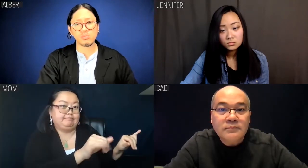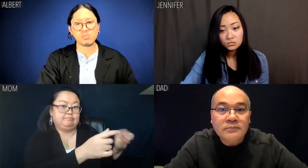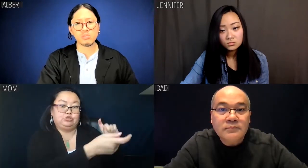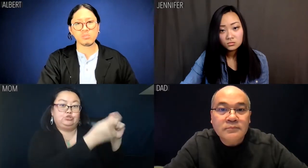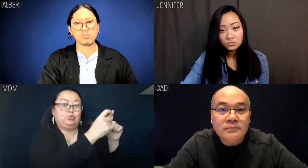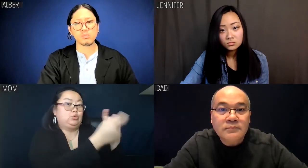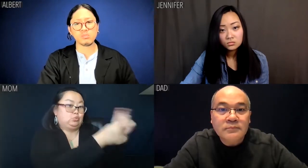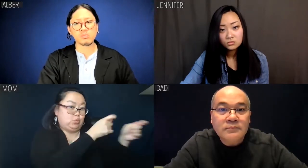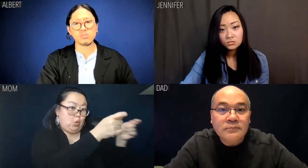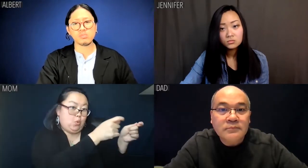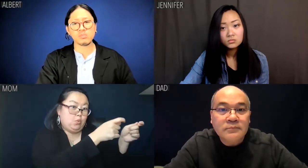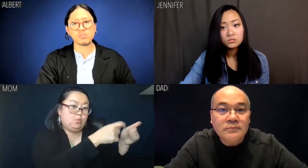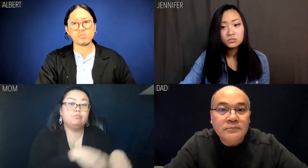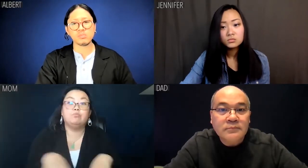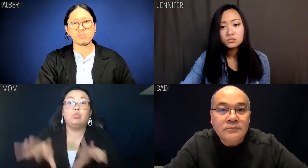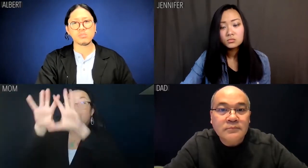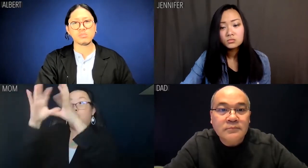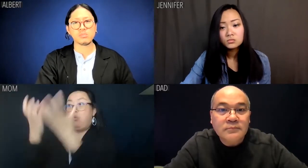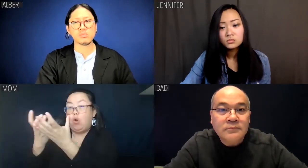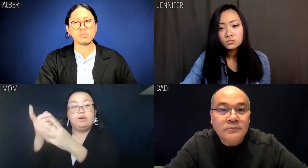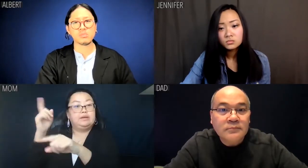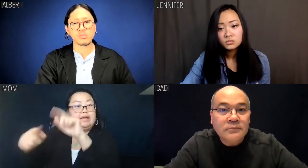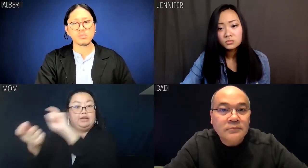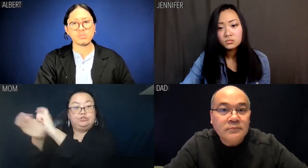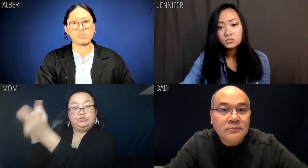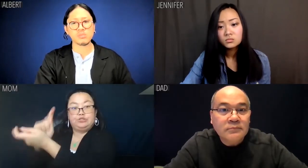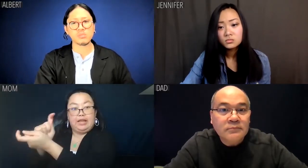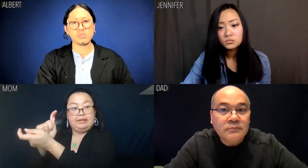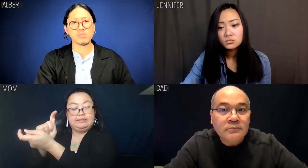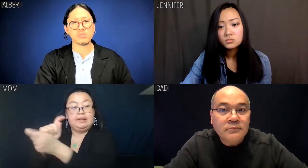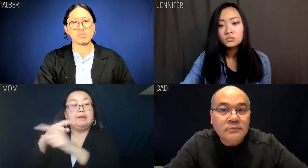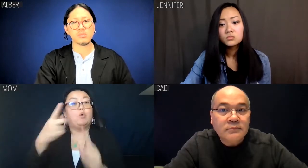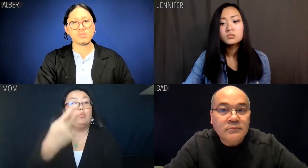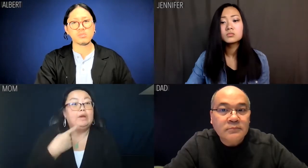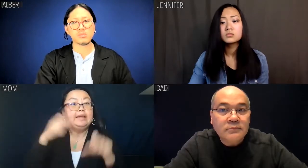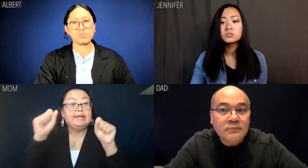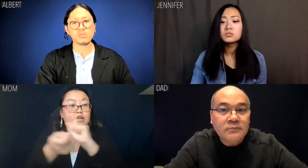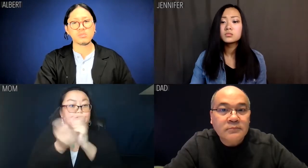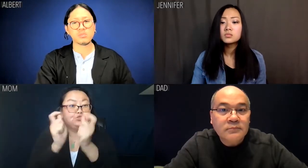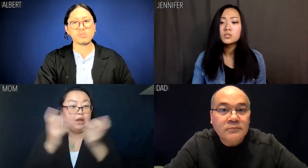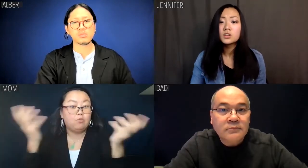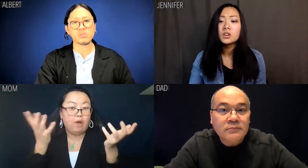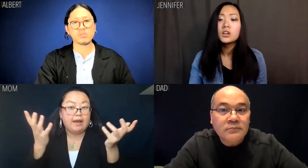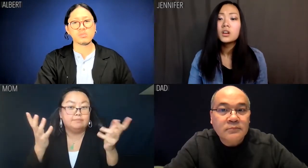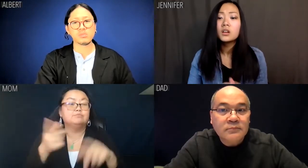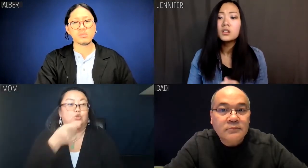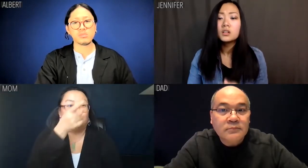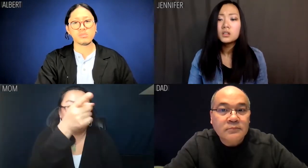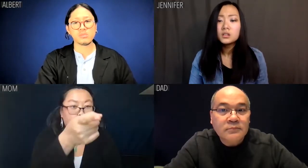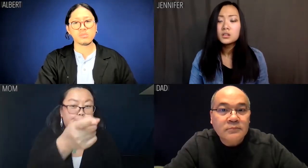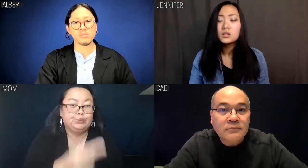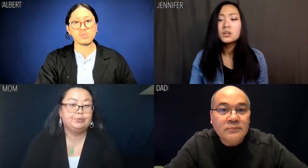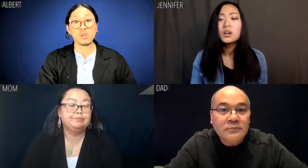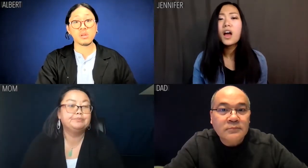We can't change the world. All we can change is you.